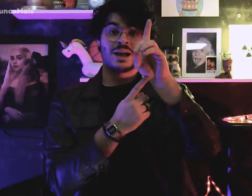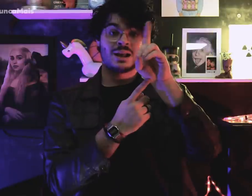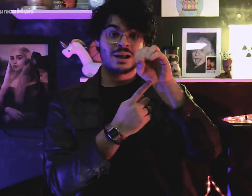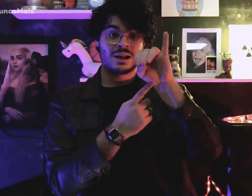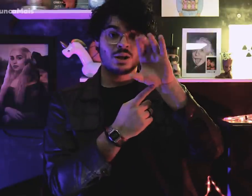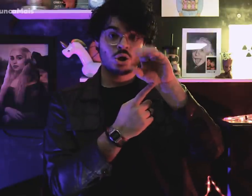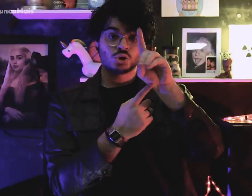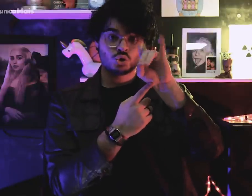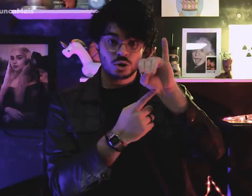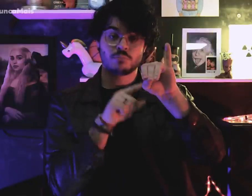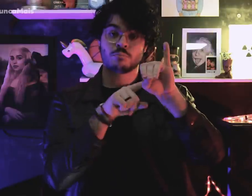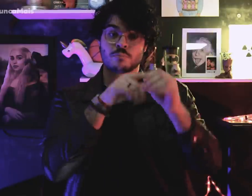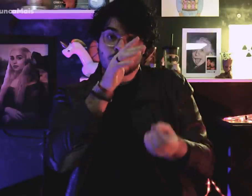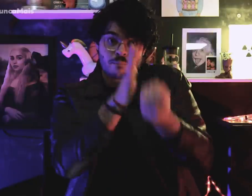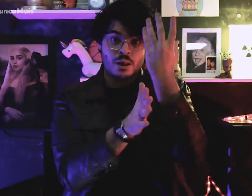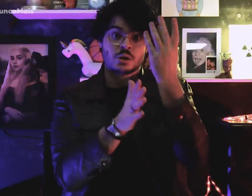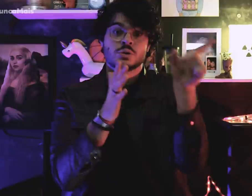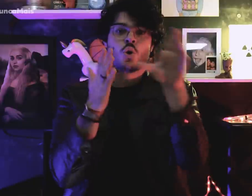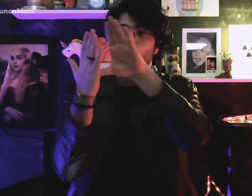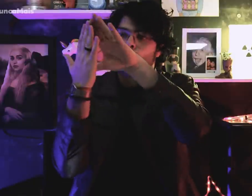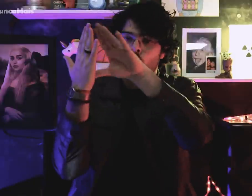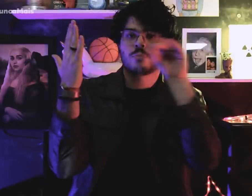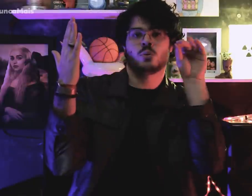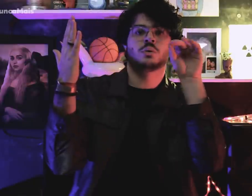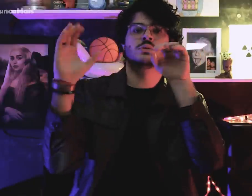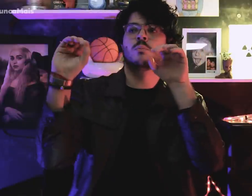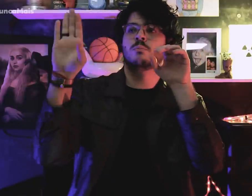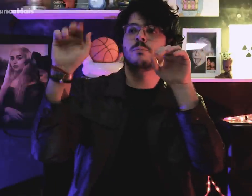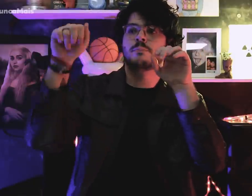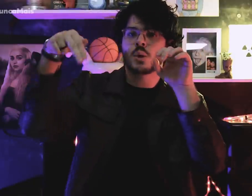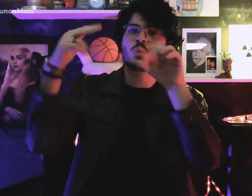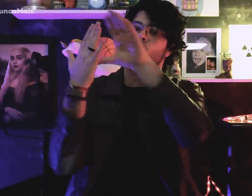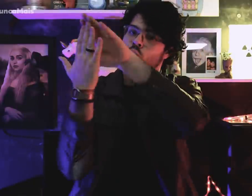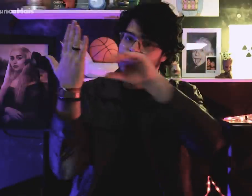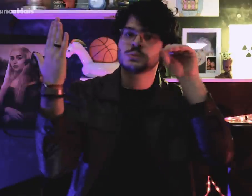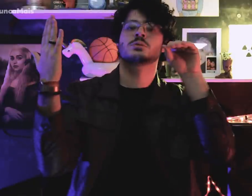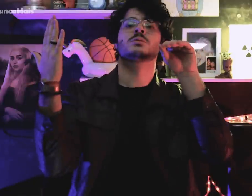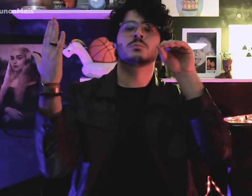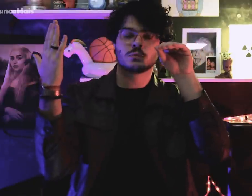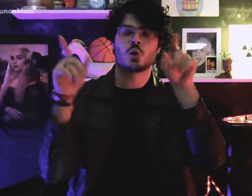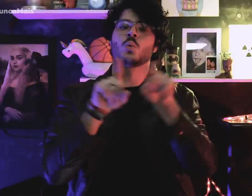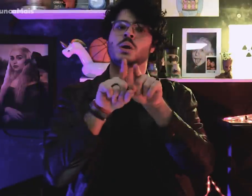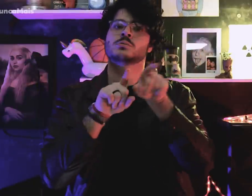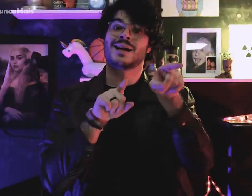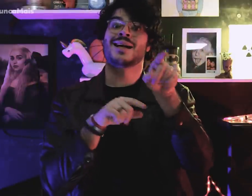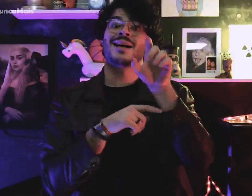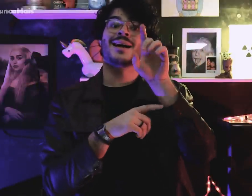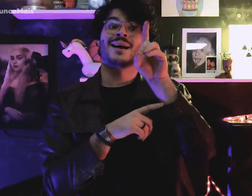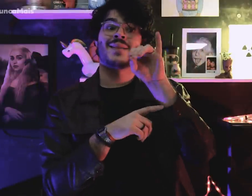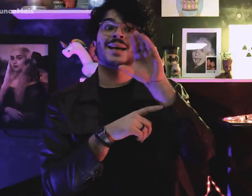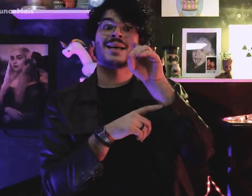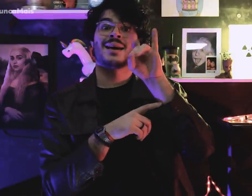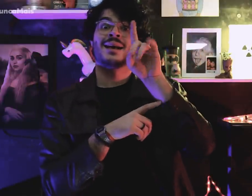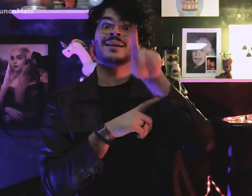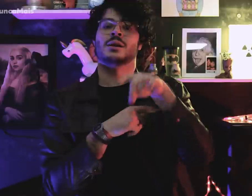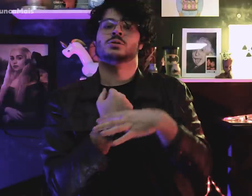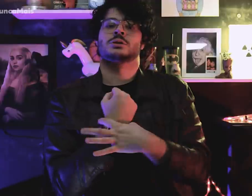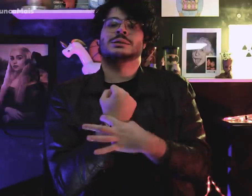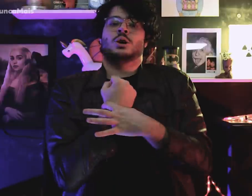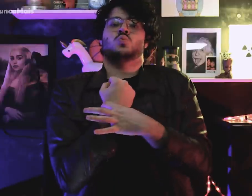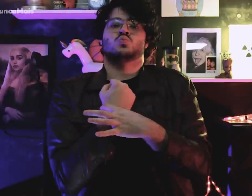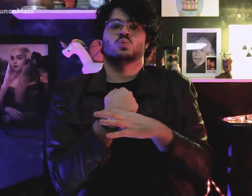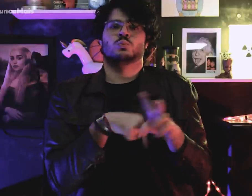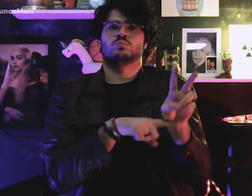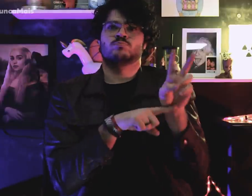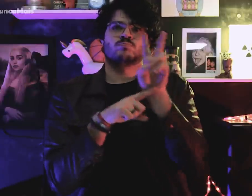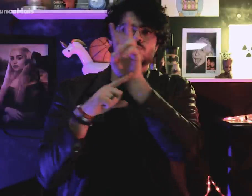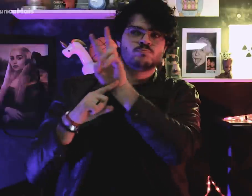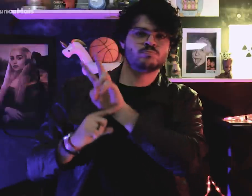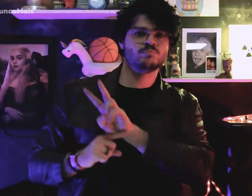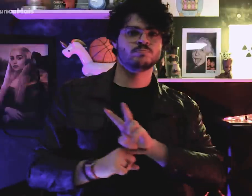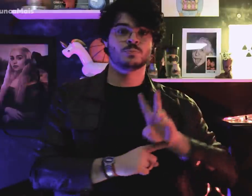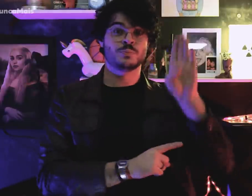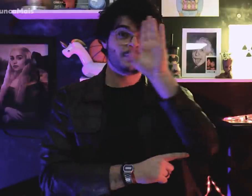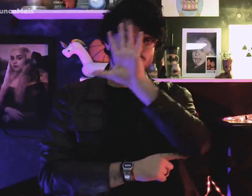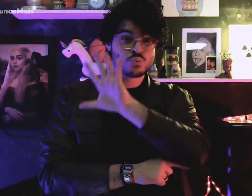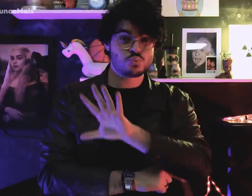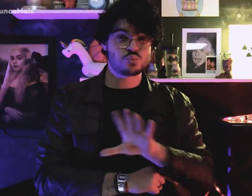that emerged inspired by the OBAN model as a guarantee of national security